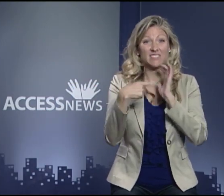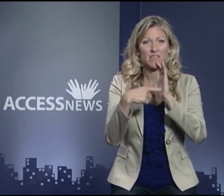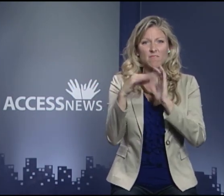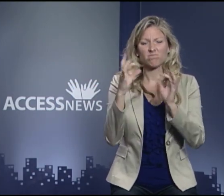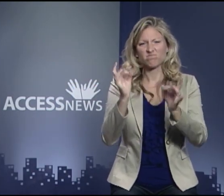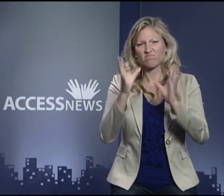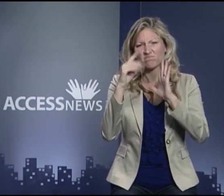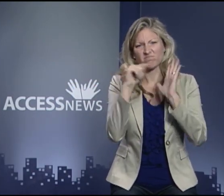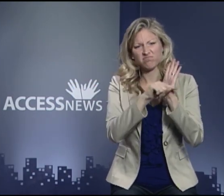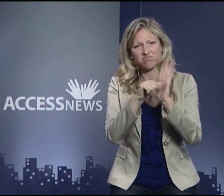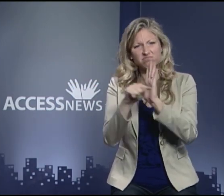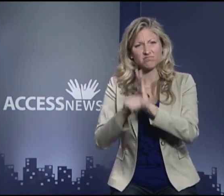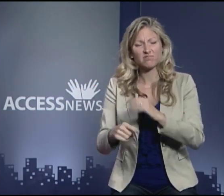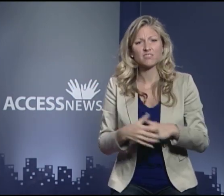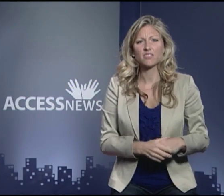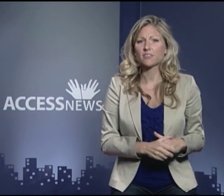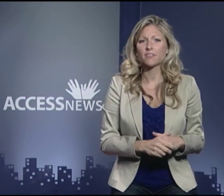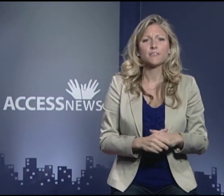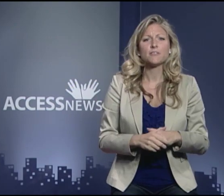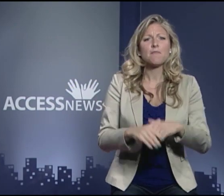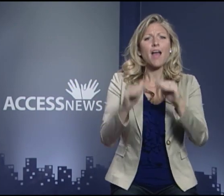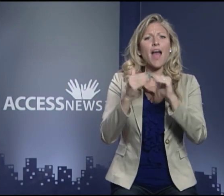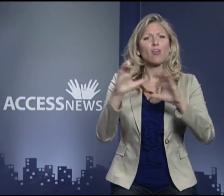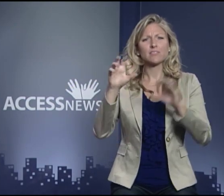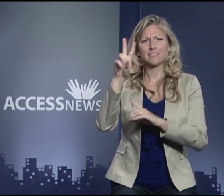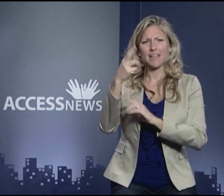are horrible examples of mass murder.